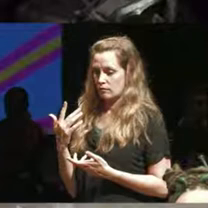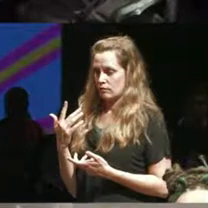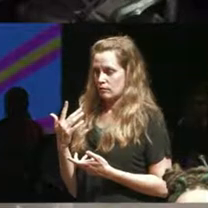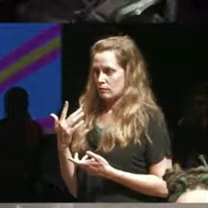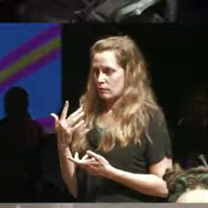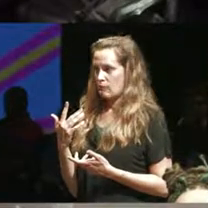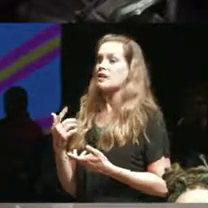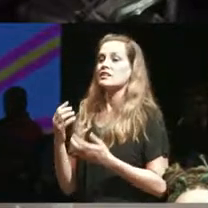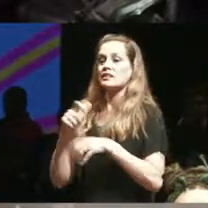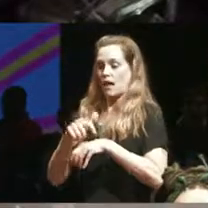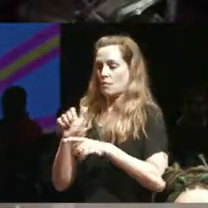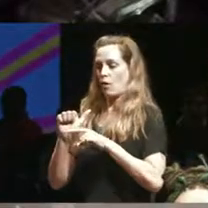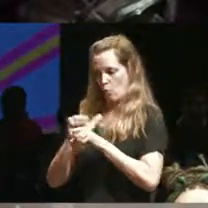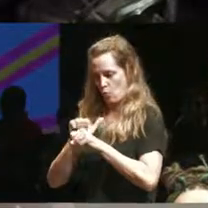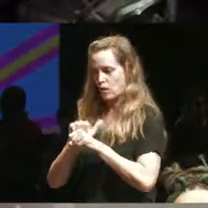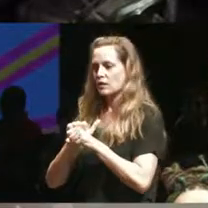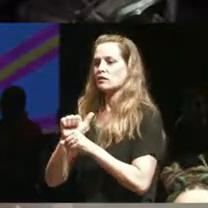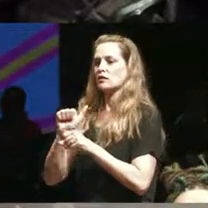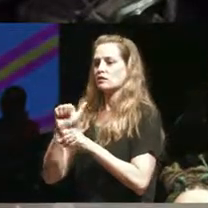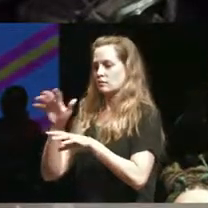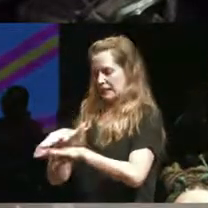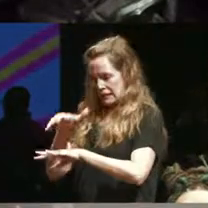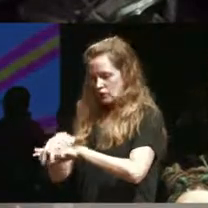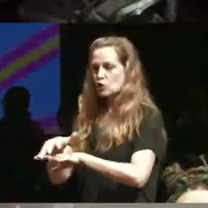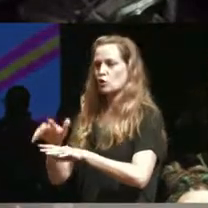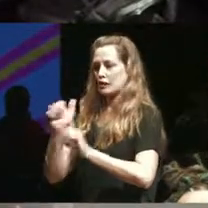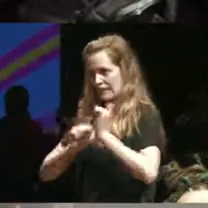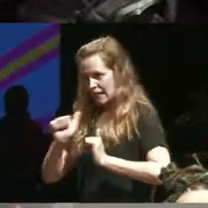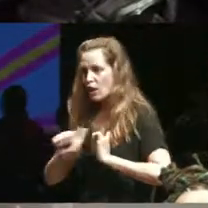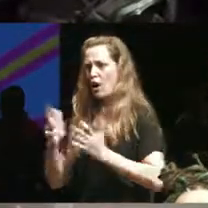indigenous theatre and I wanted to do more dance classes and I was I you know